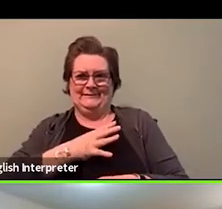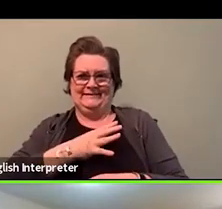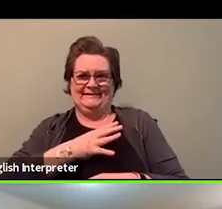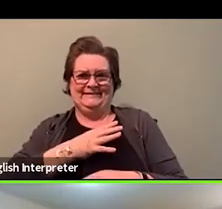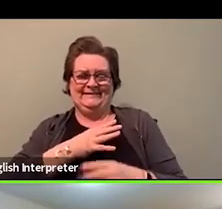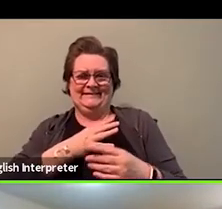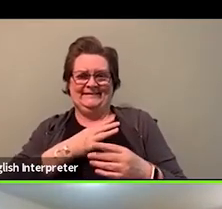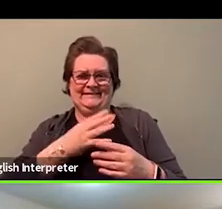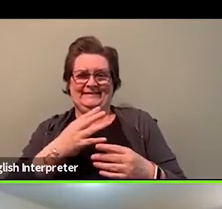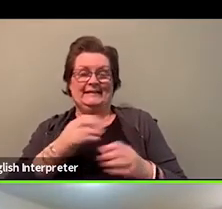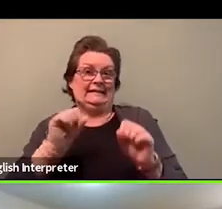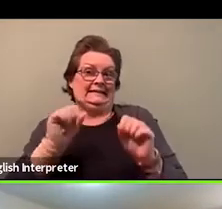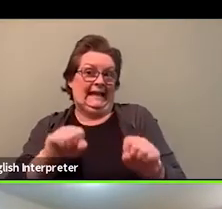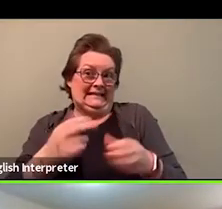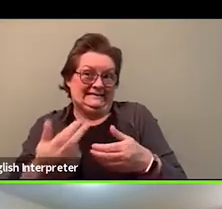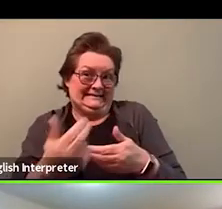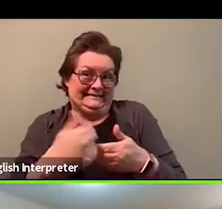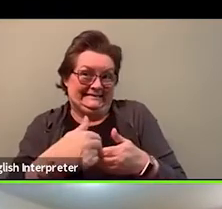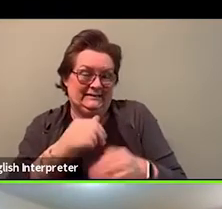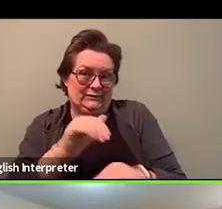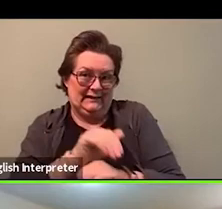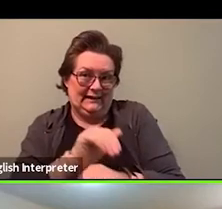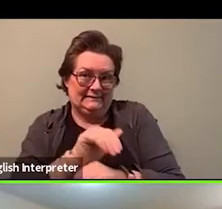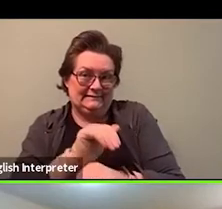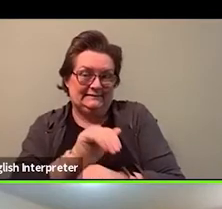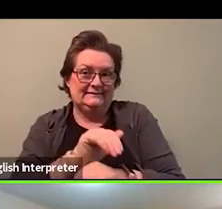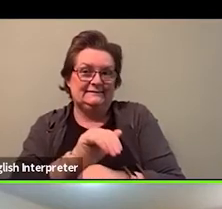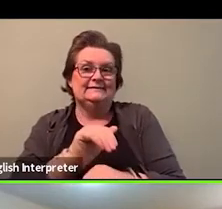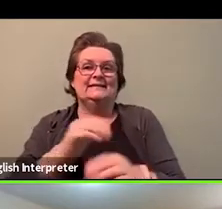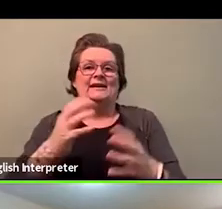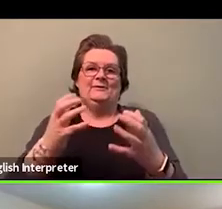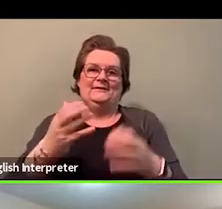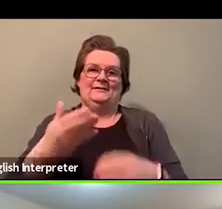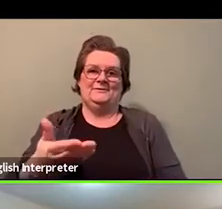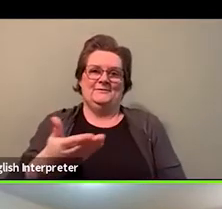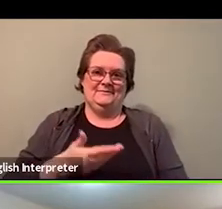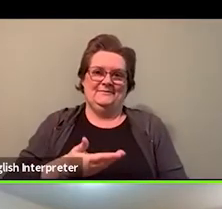and I will go forward and just welcome Dr. Jill Andrew.